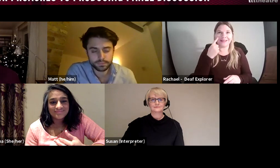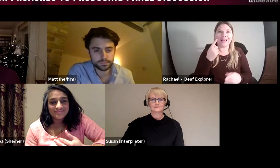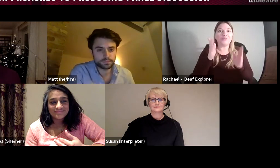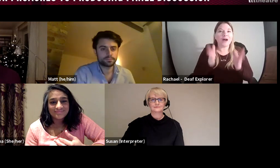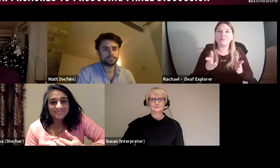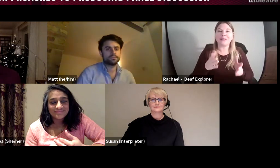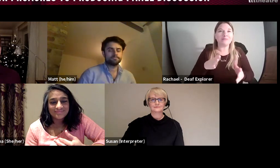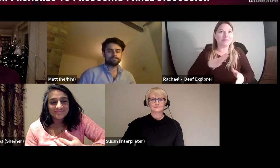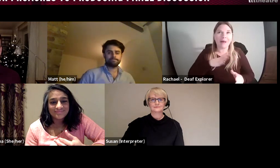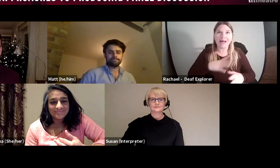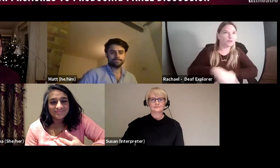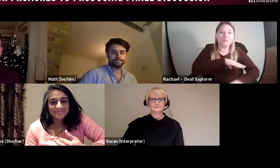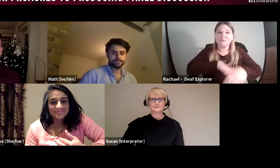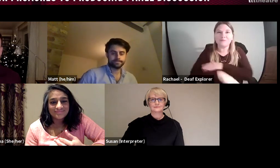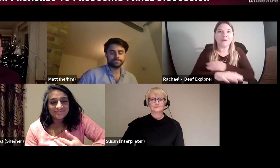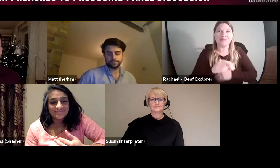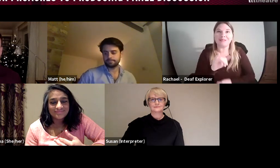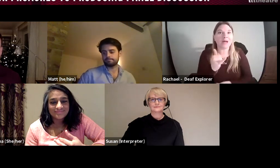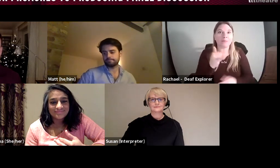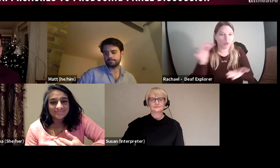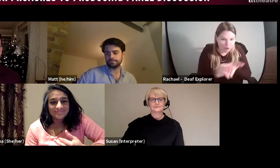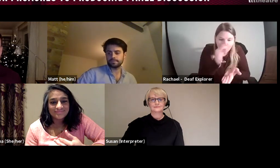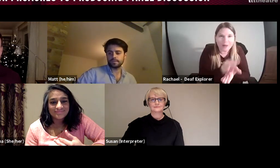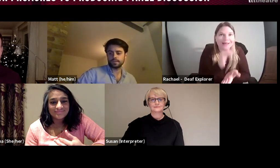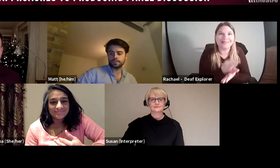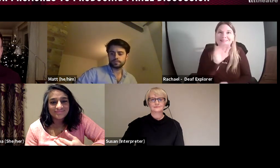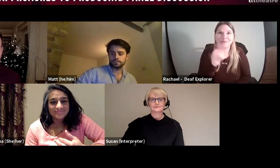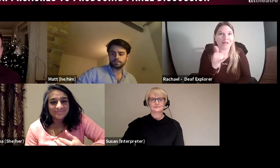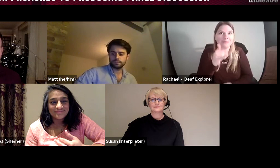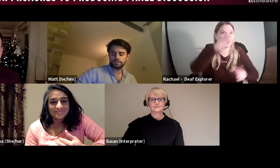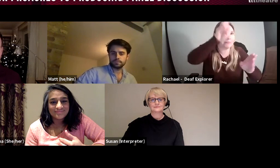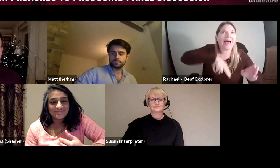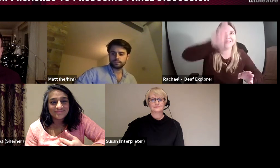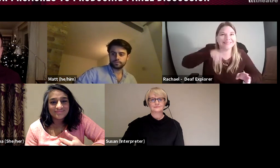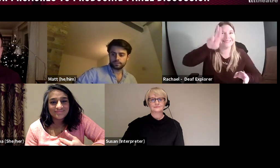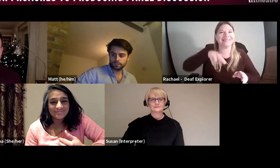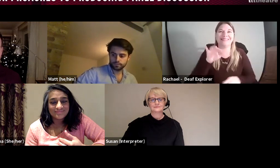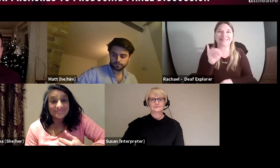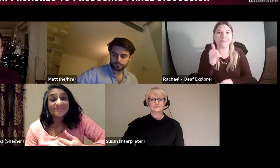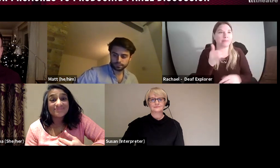fall back on and I have those people to support me and you have to be prepared to do anything,